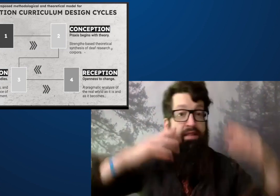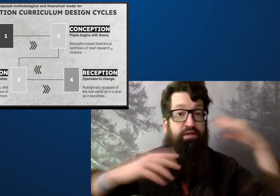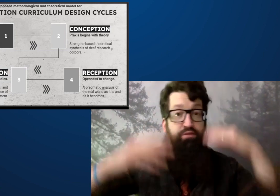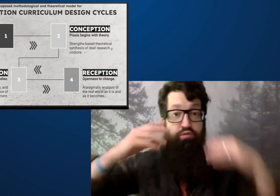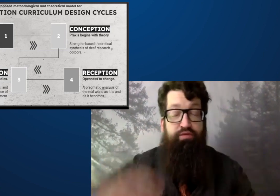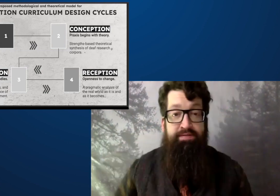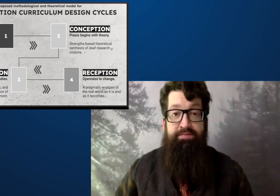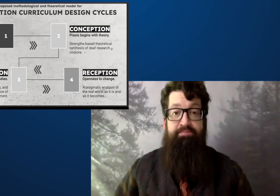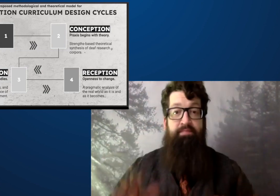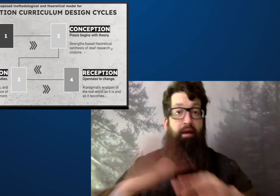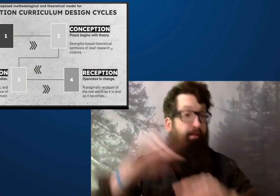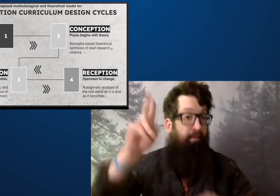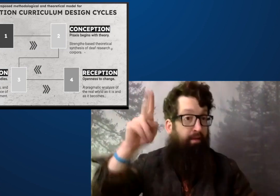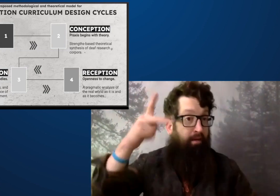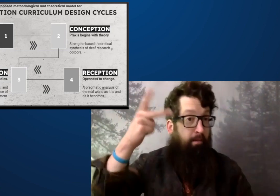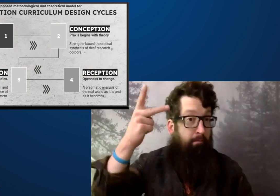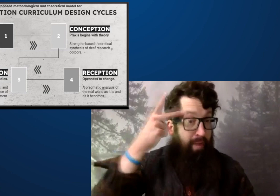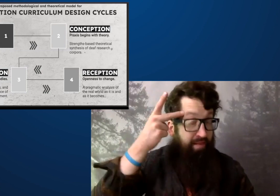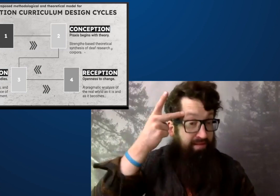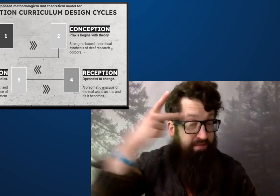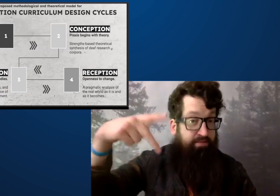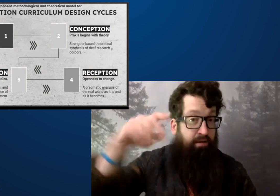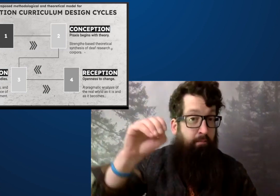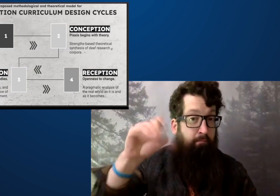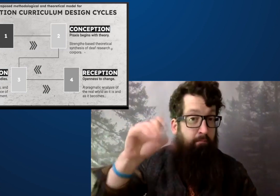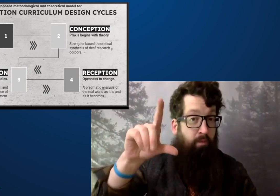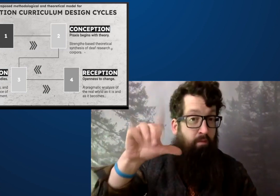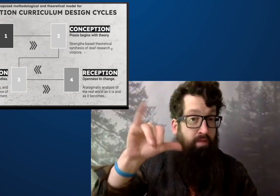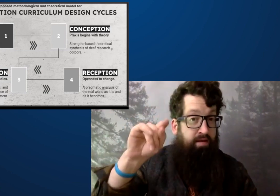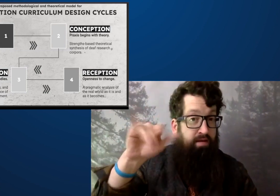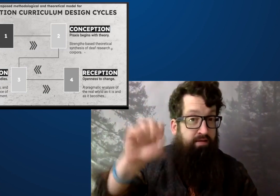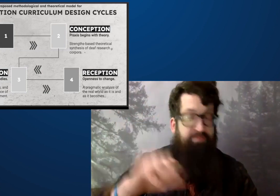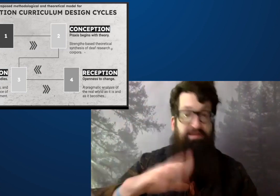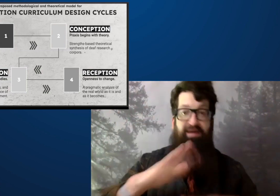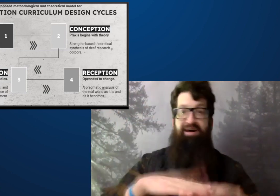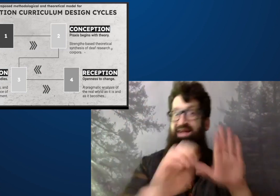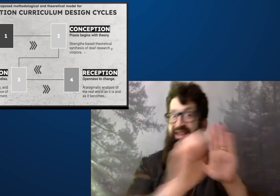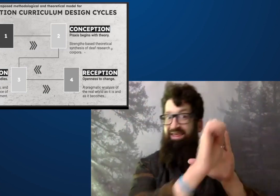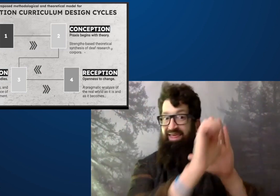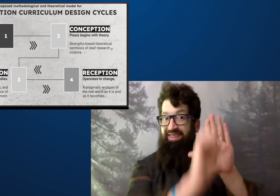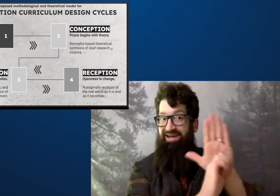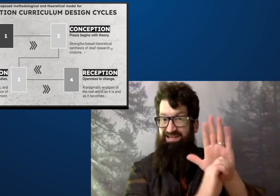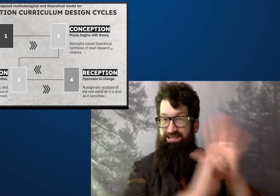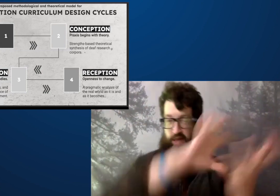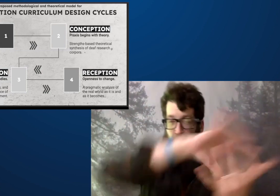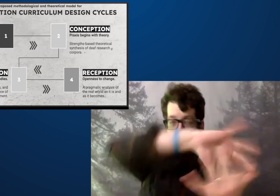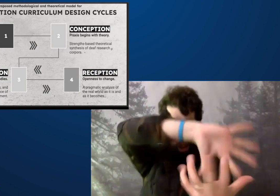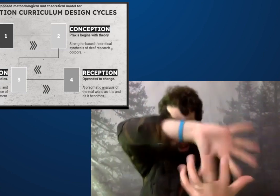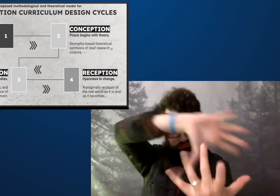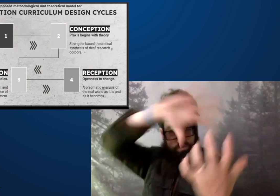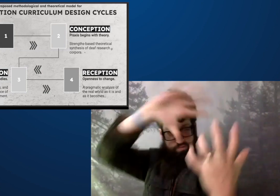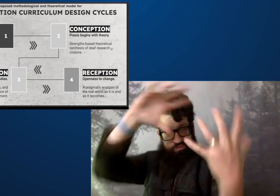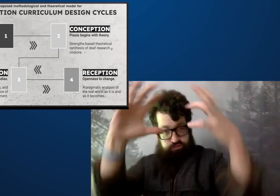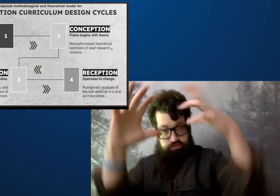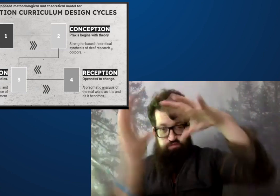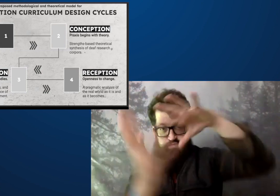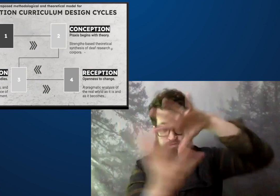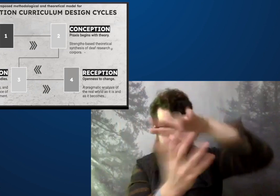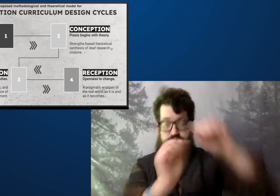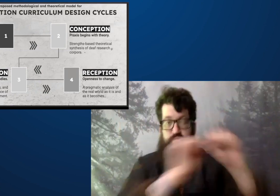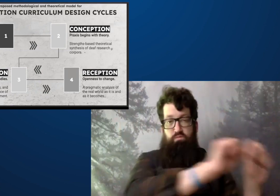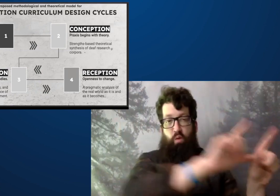there's psychology, your social experiences, there's ethics.